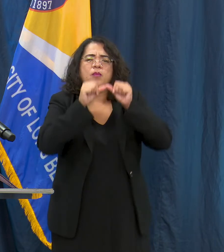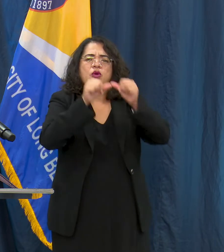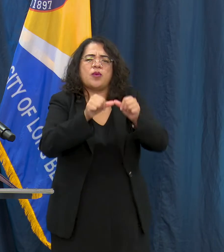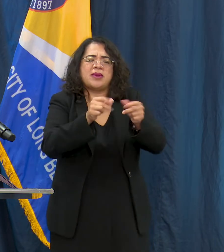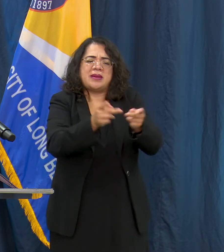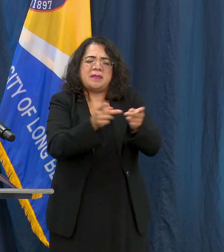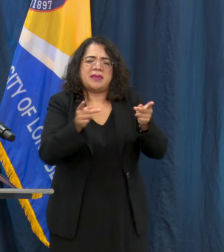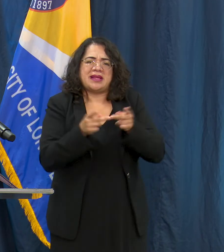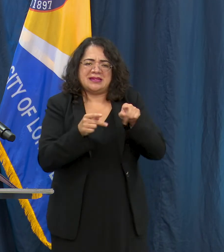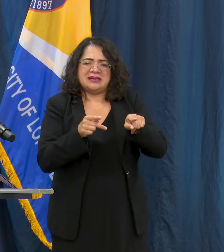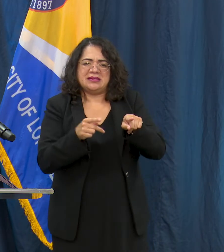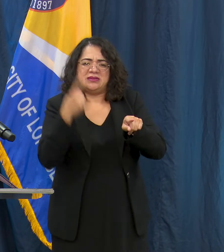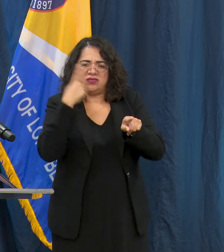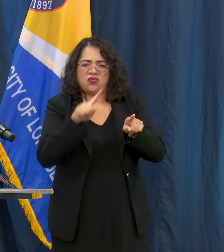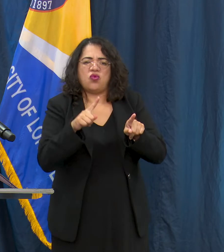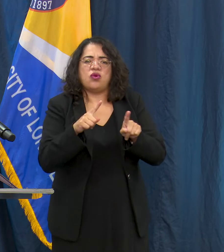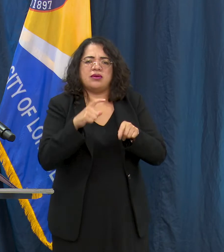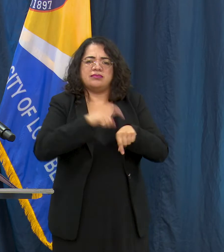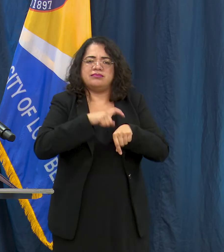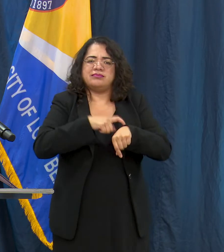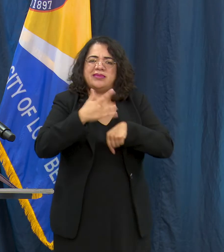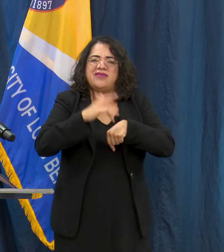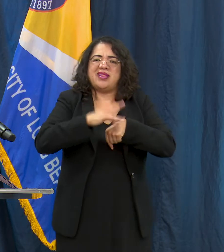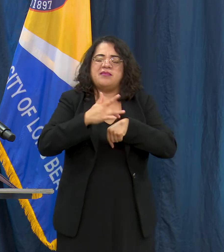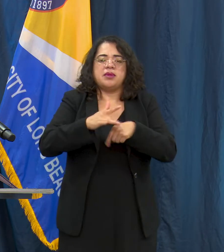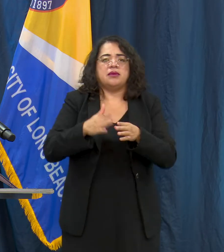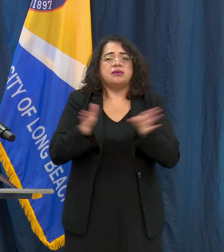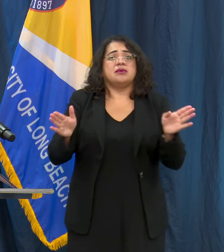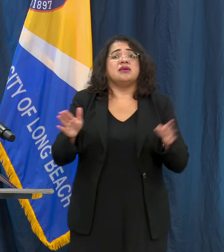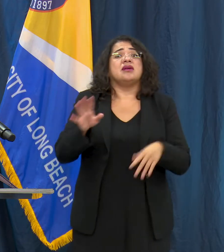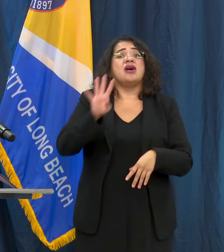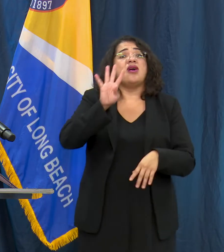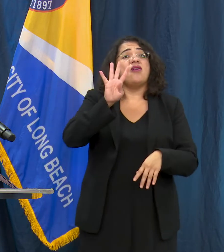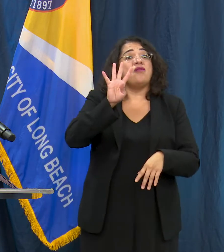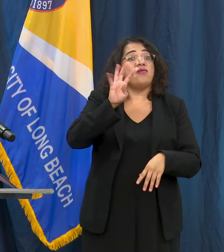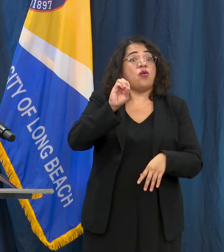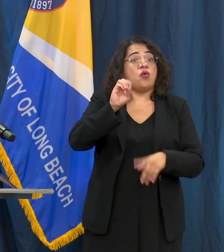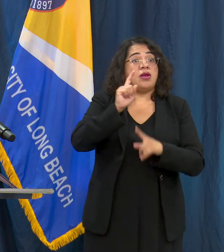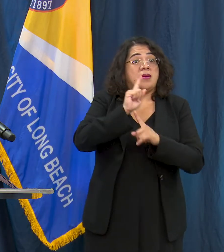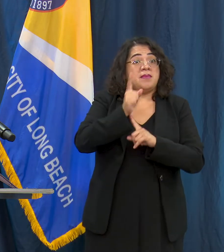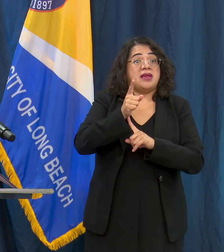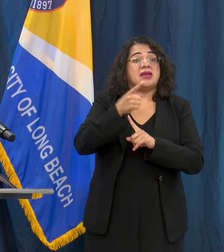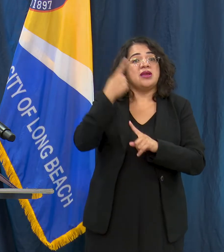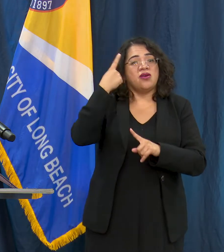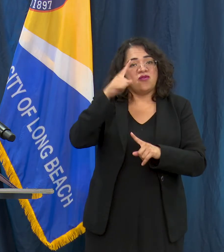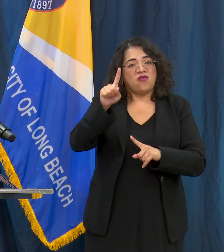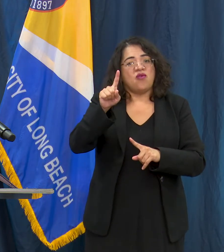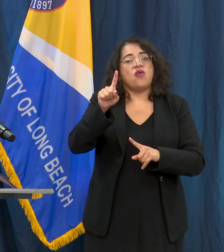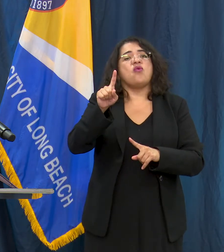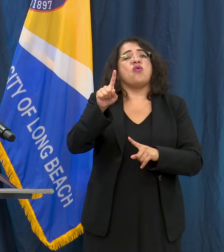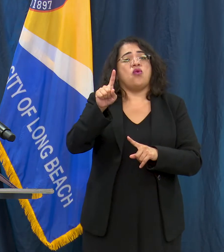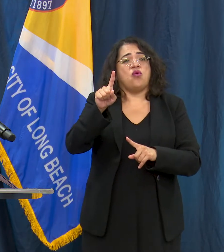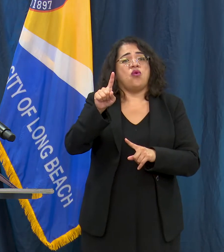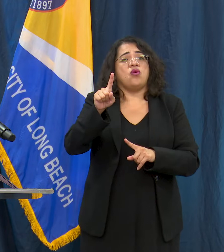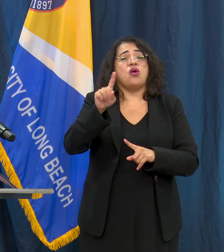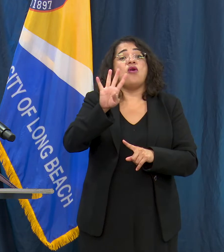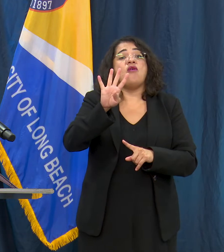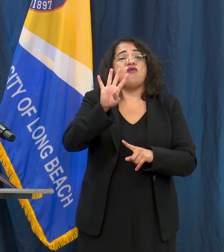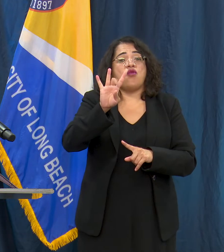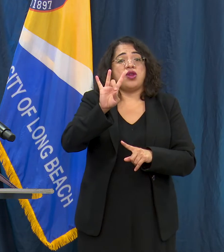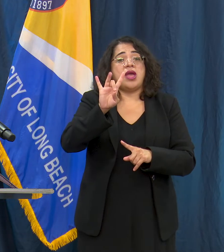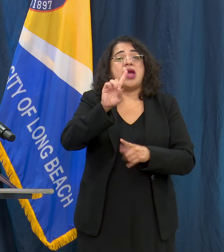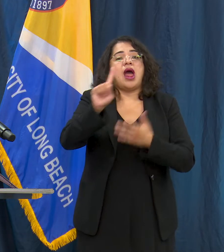That turnaround time for the test though remains at about 48 hours. Okay, our next